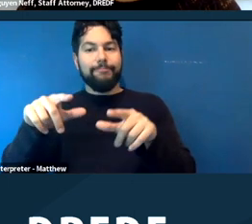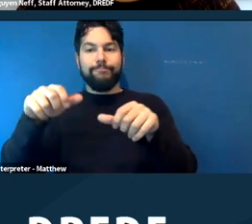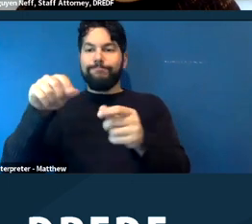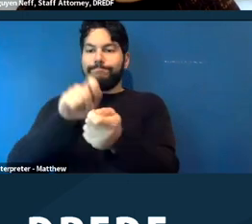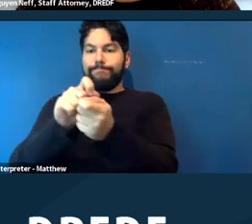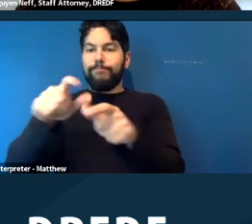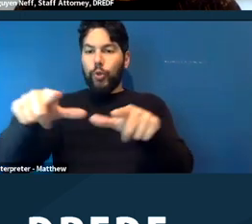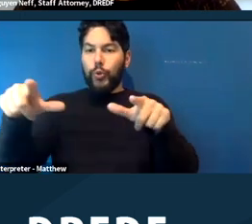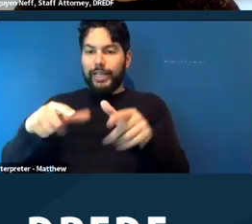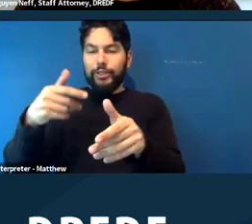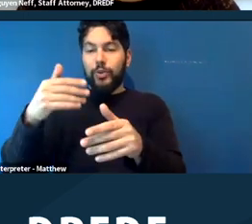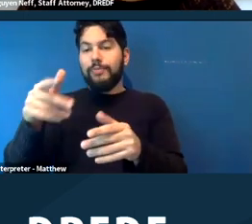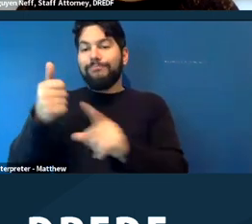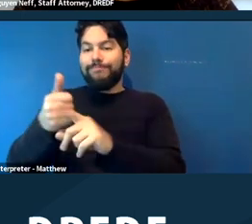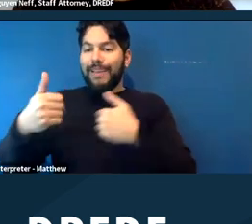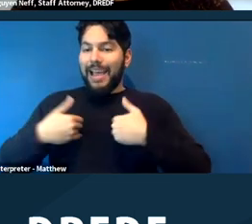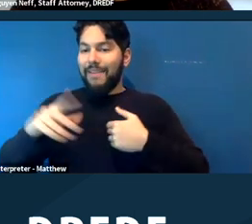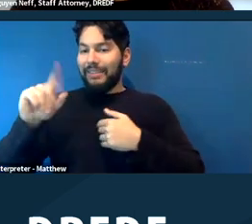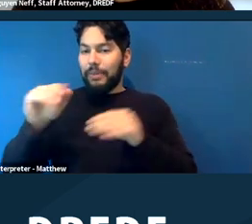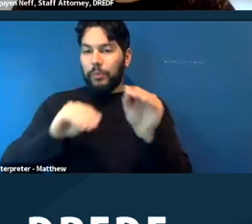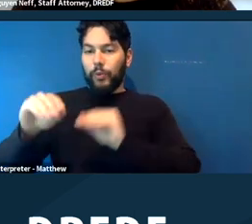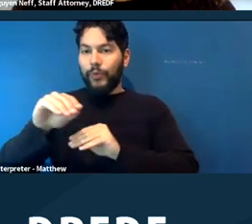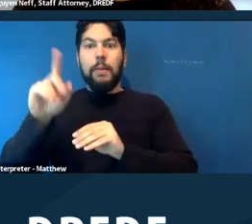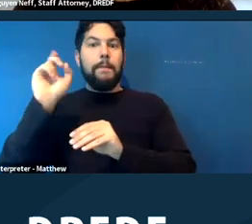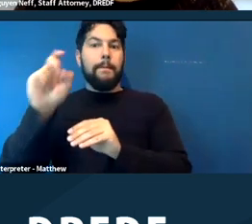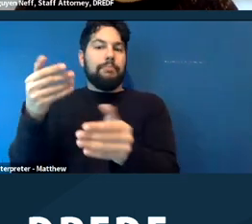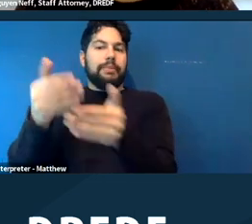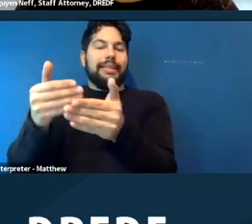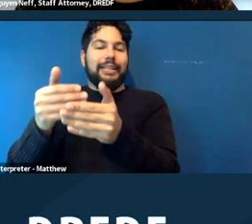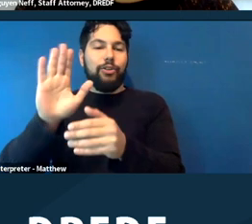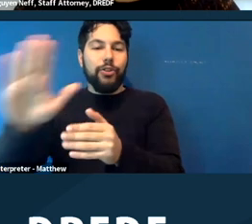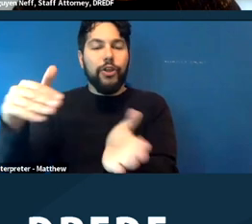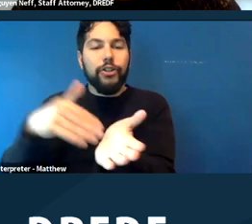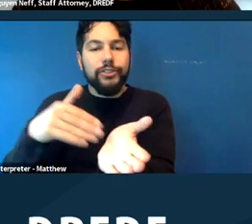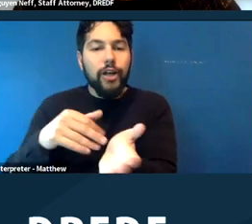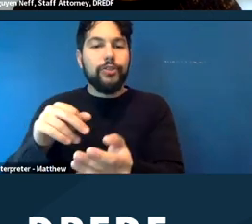disability and are currently camping near their doctor or a treatment center and they're being